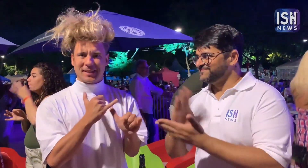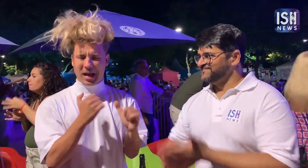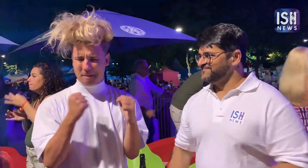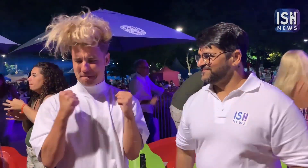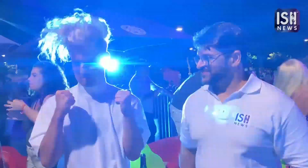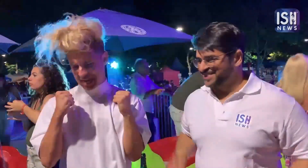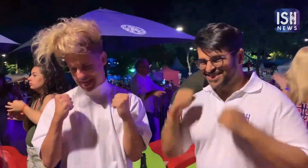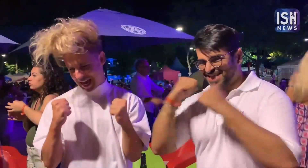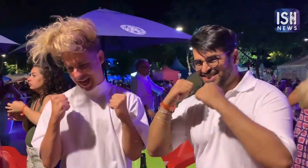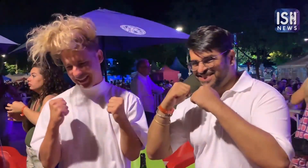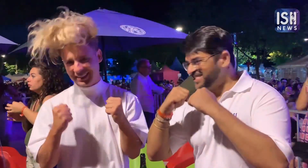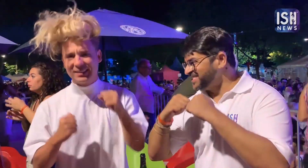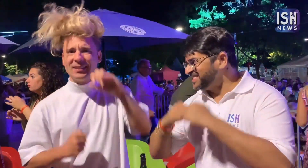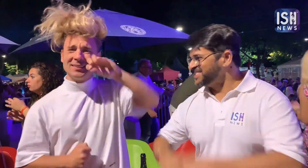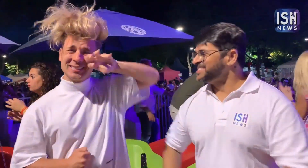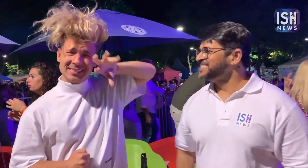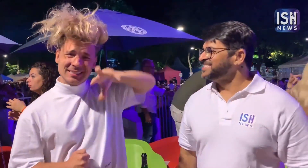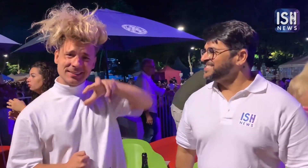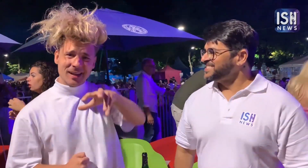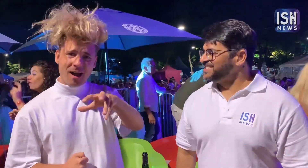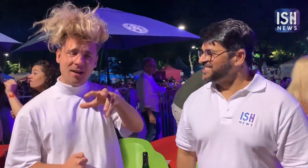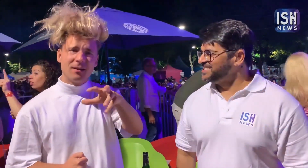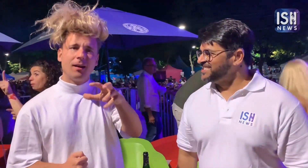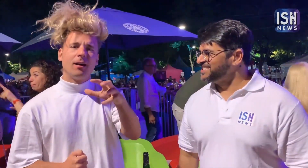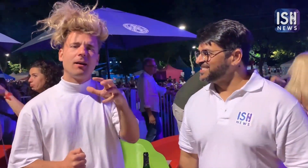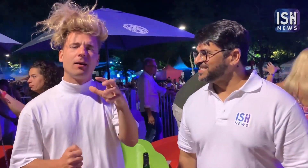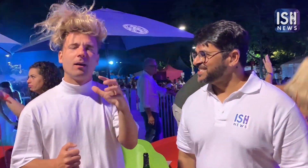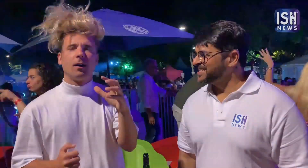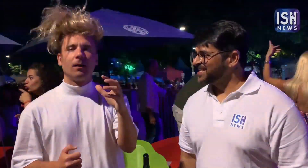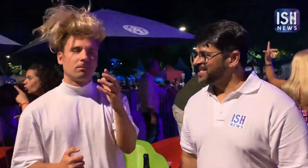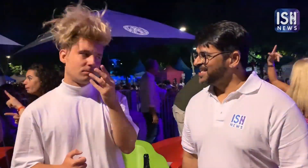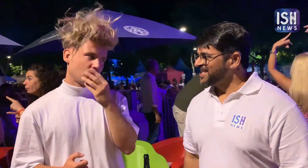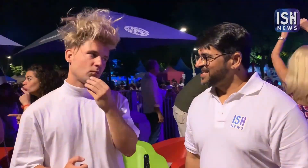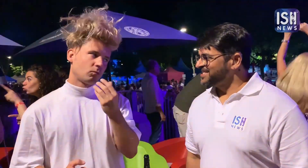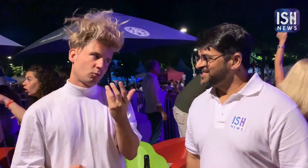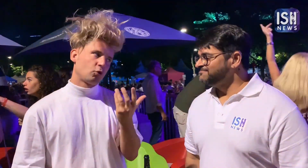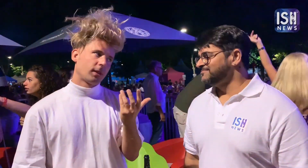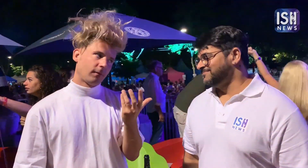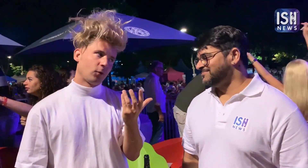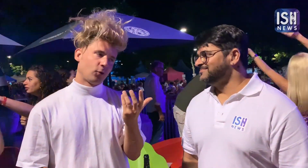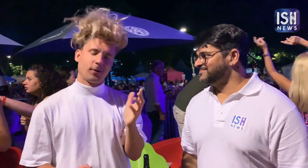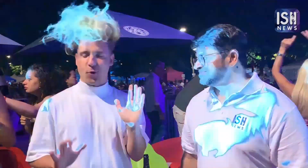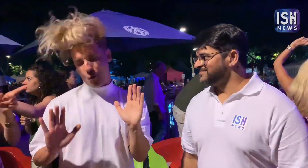Same! Yes! The country is beautiful!